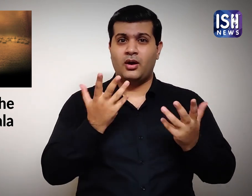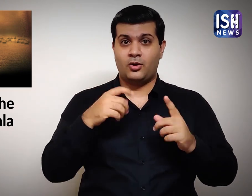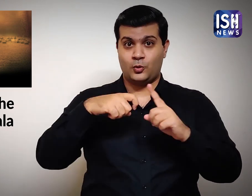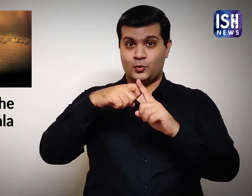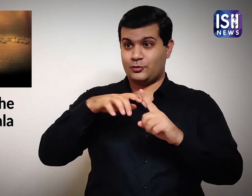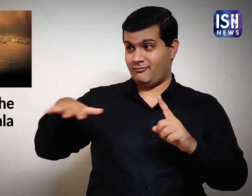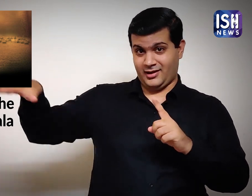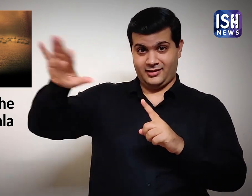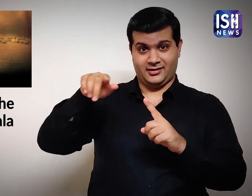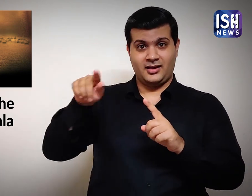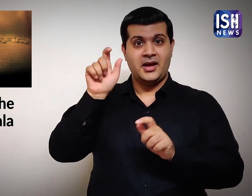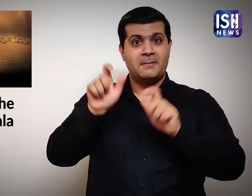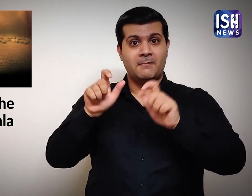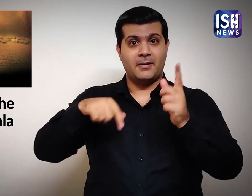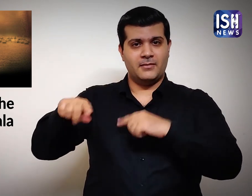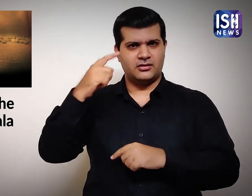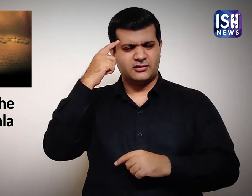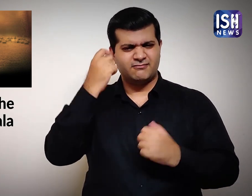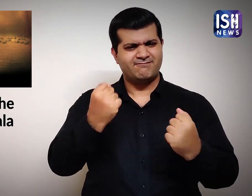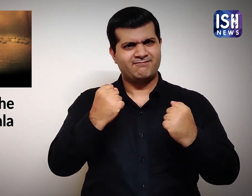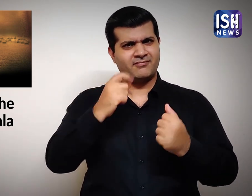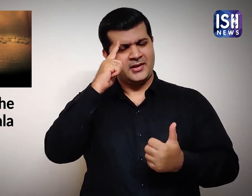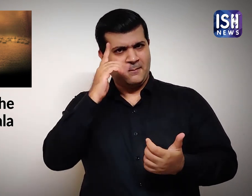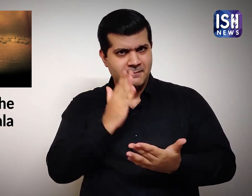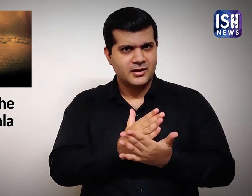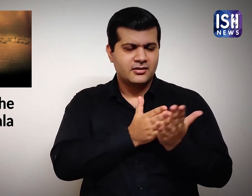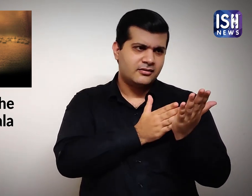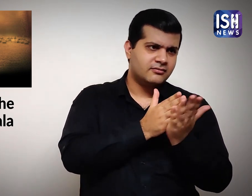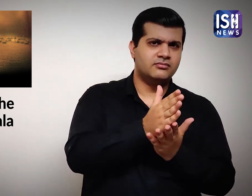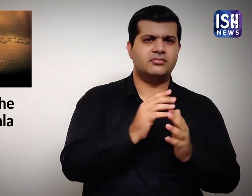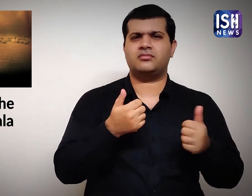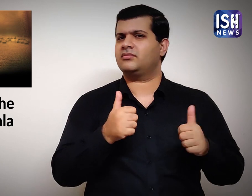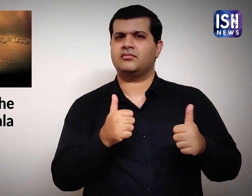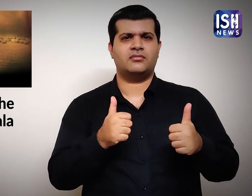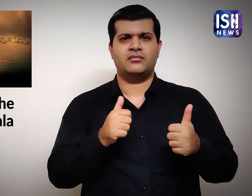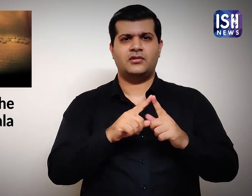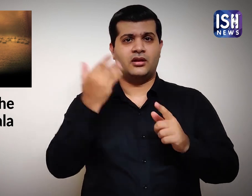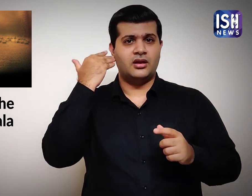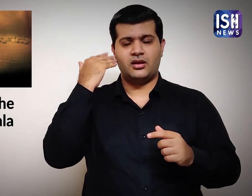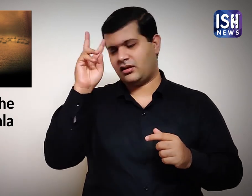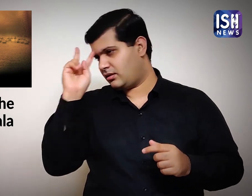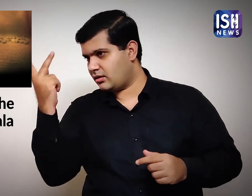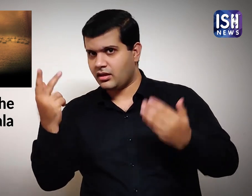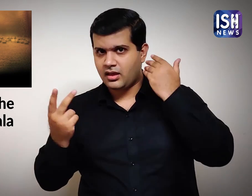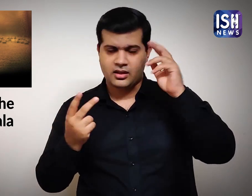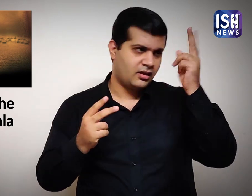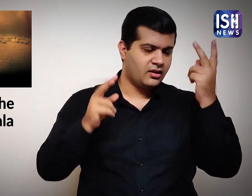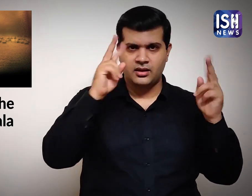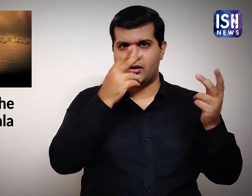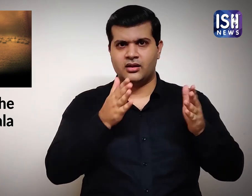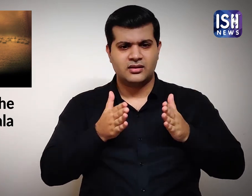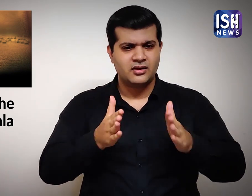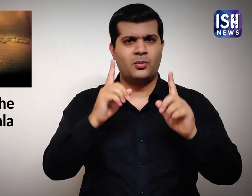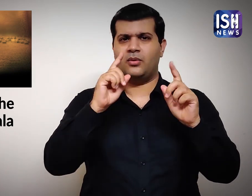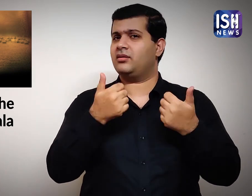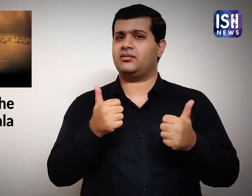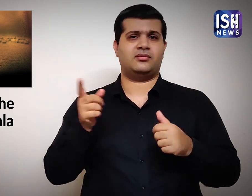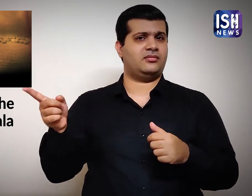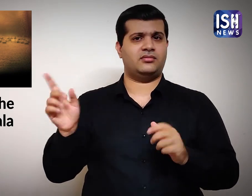because the Kufa people were not very strong believers and could easily change their loyalty.